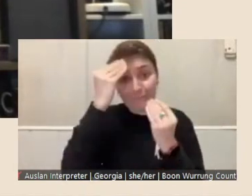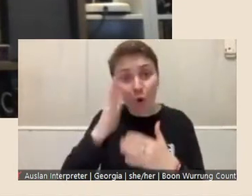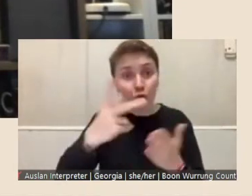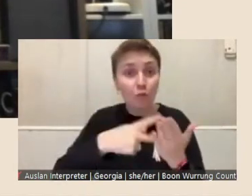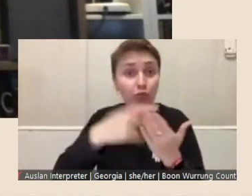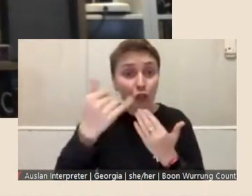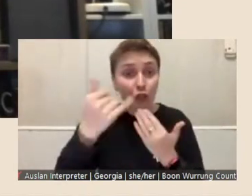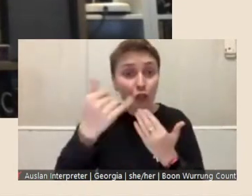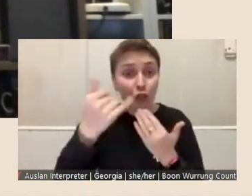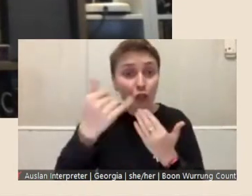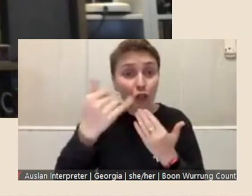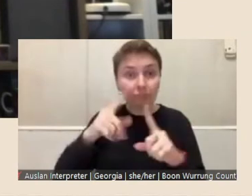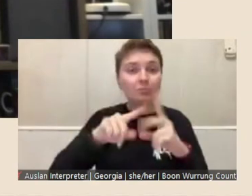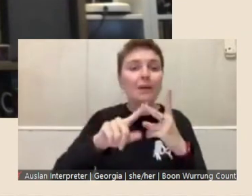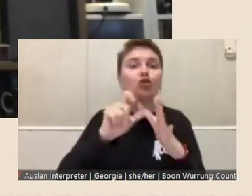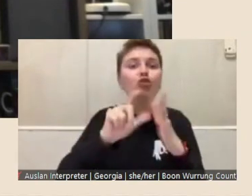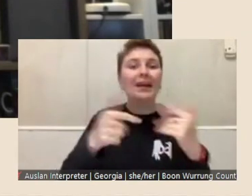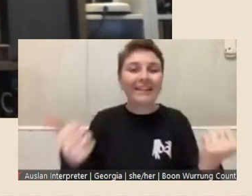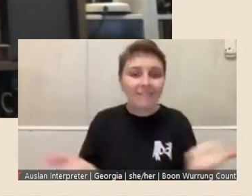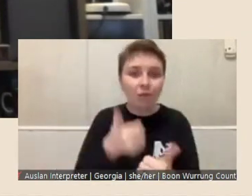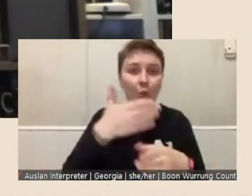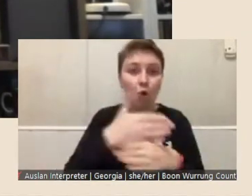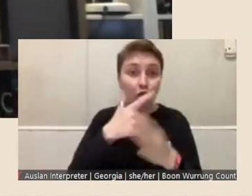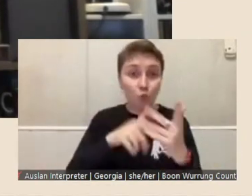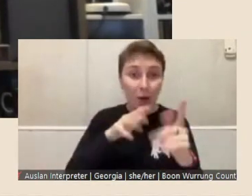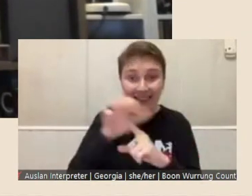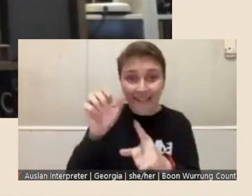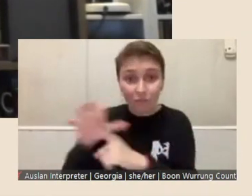done enough work to identify material in the collection that will actually produce that result.